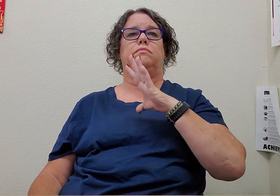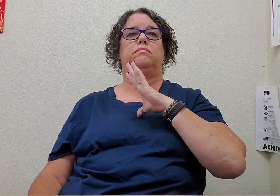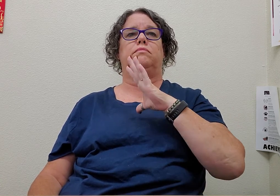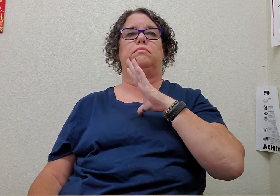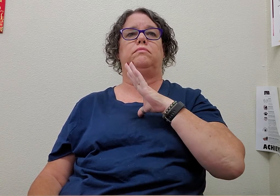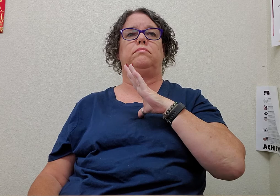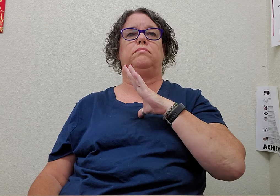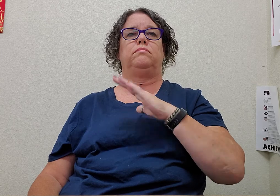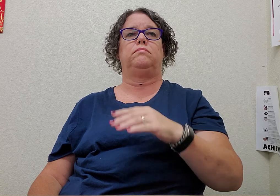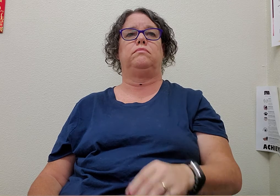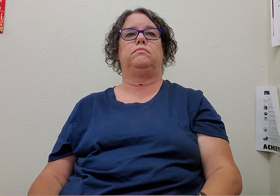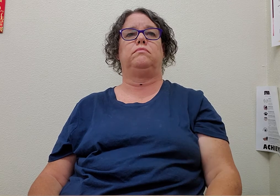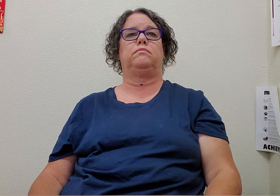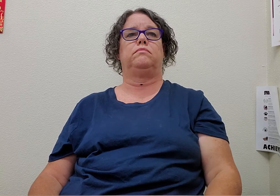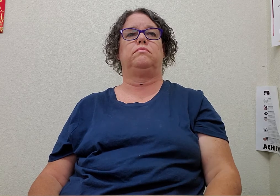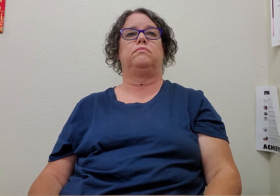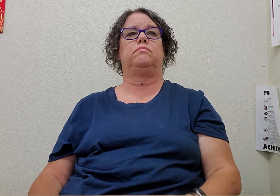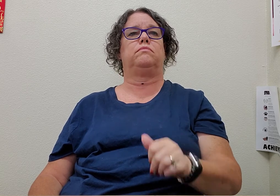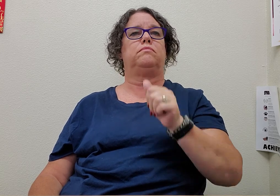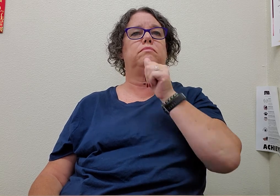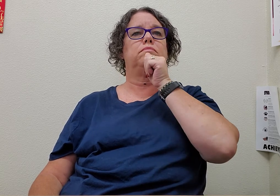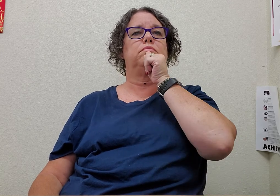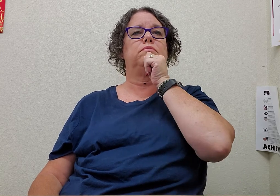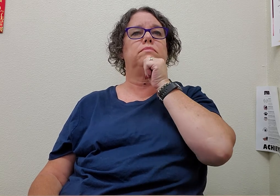fine patient/patience